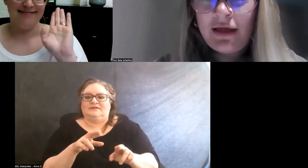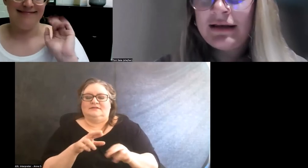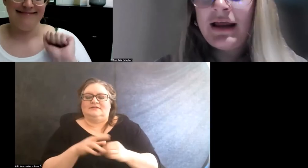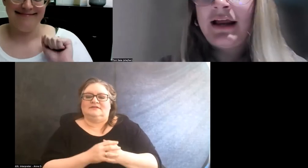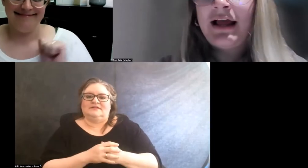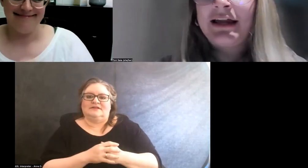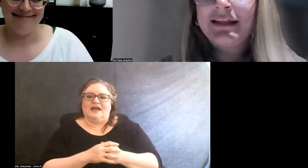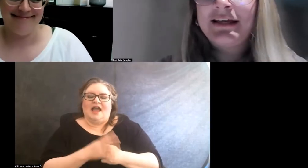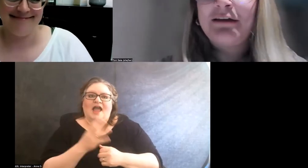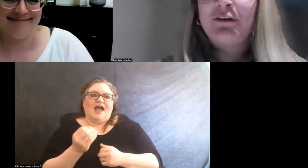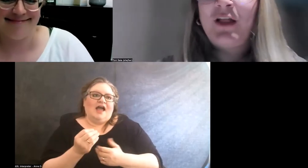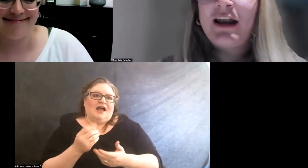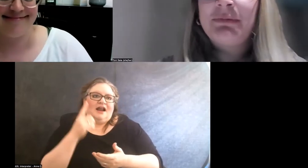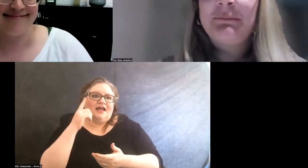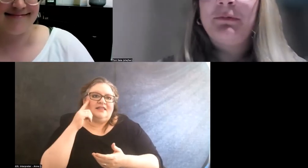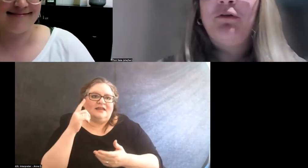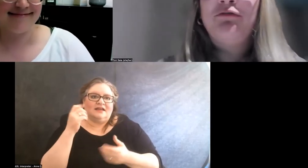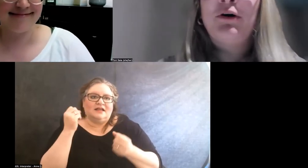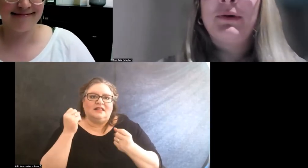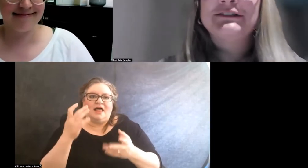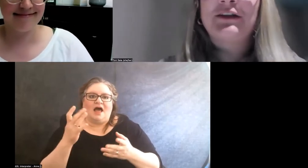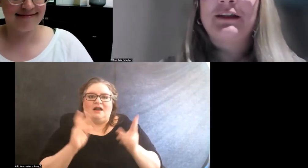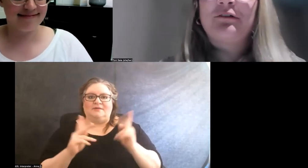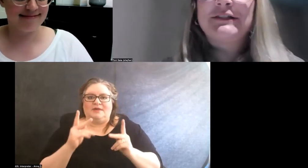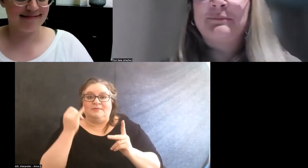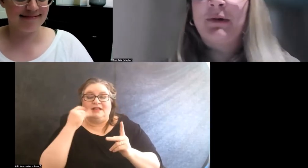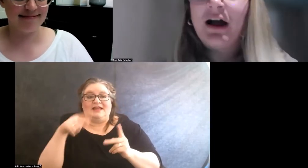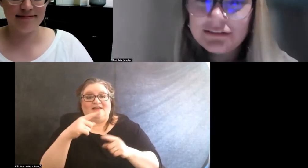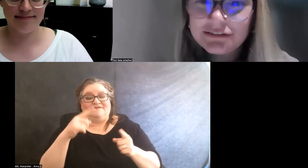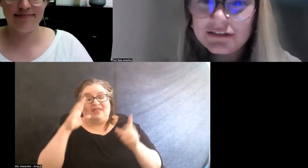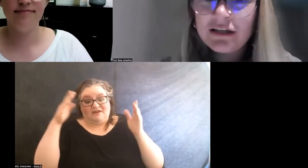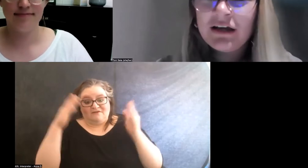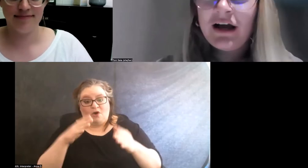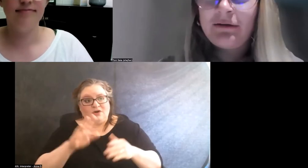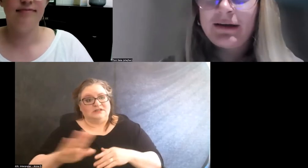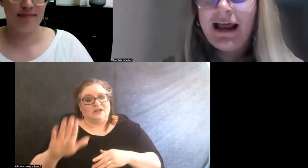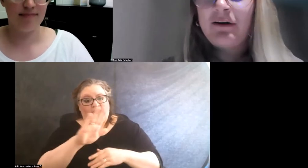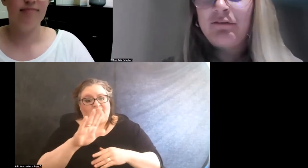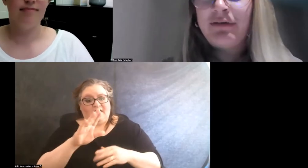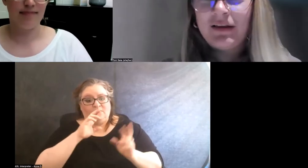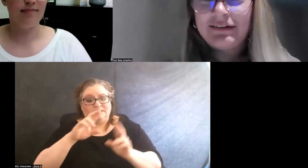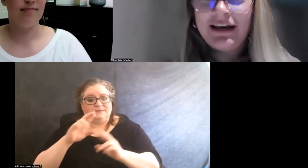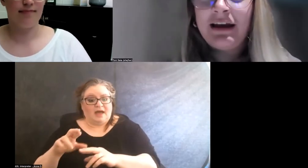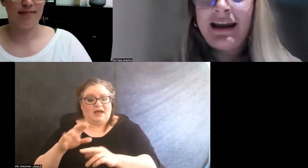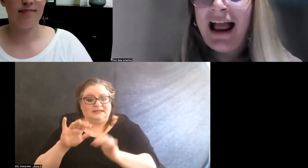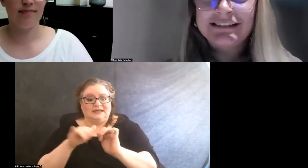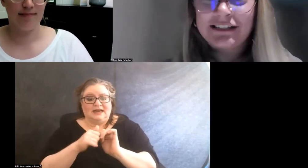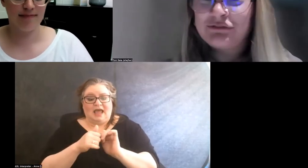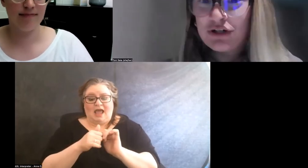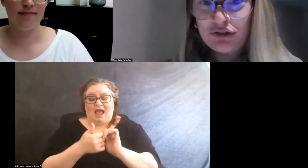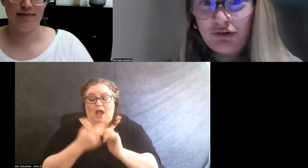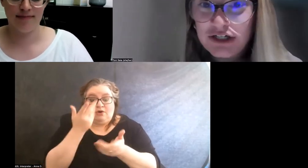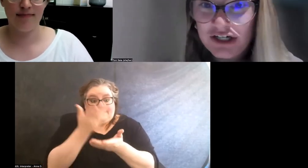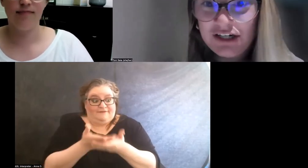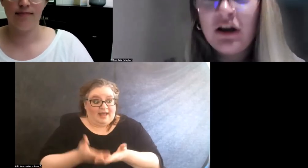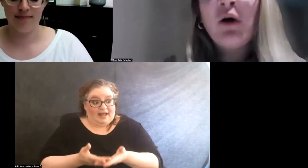and I think if a lot of people focused on their response and how to validate and access frustration